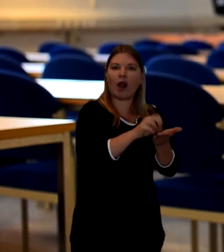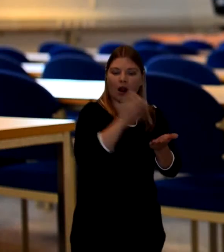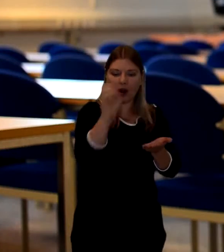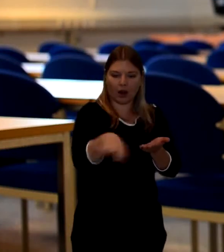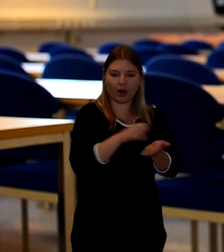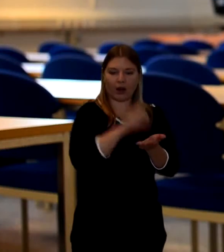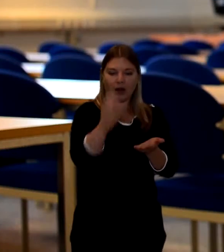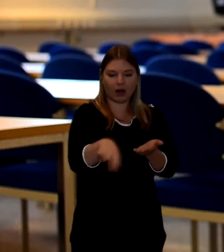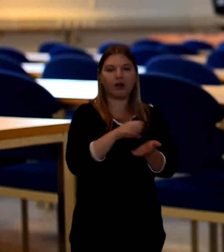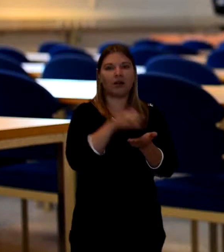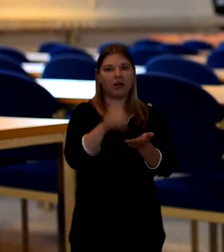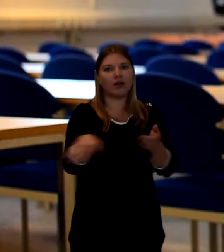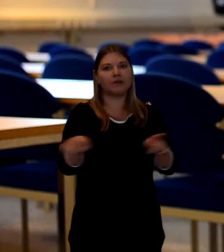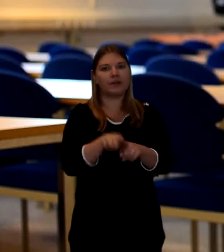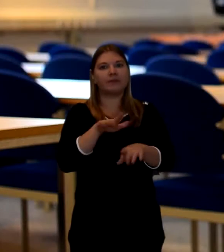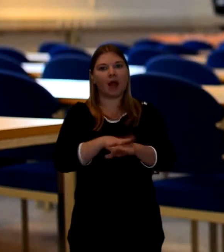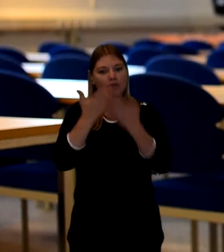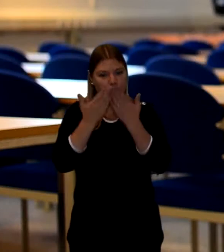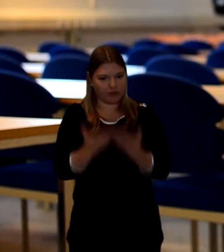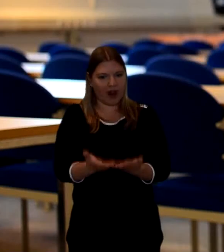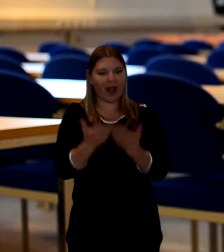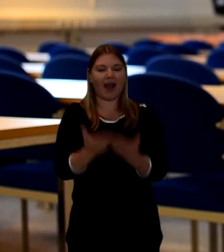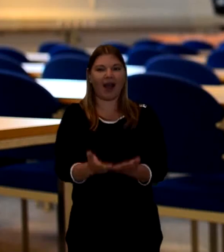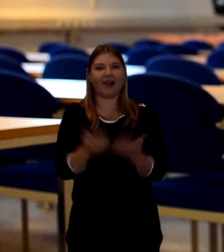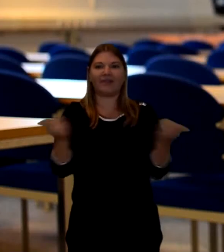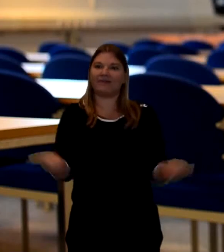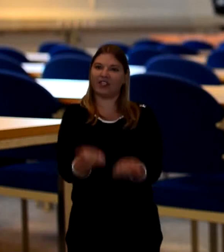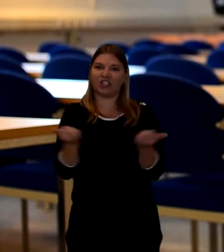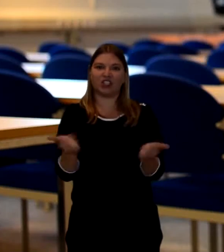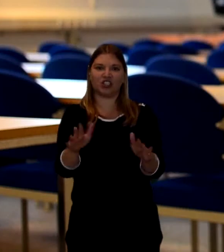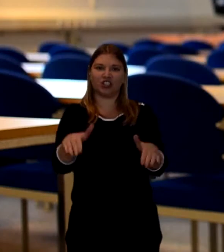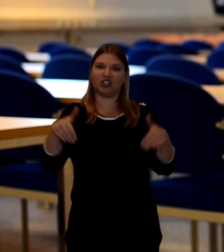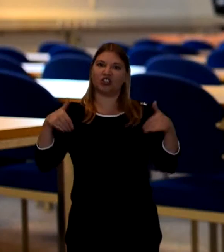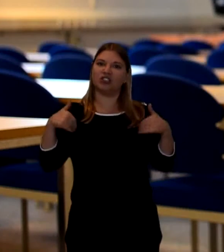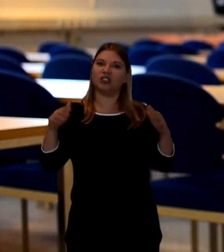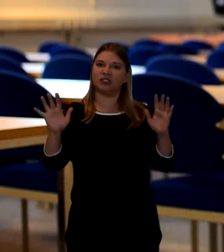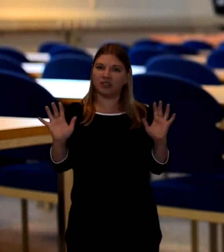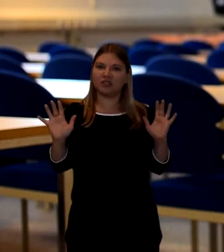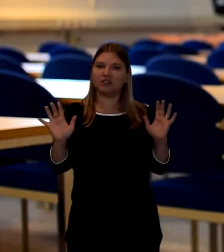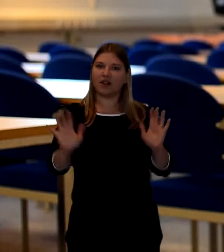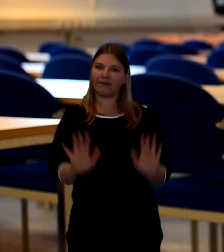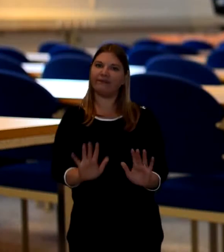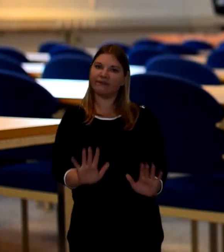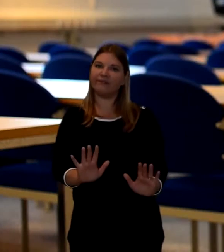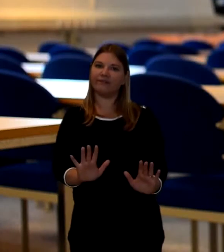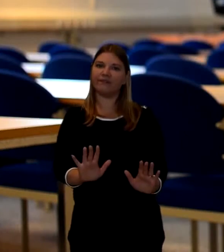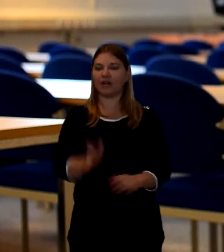Prayers will once be said and then that's it, the deceased will be left The mourning period is for three days